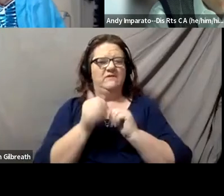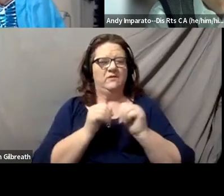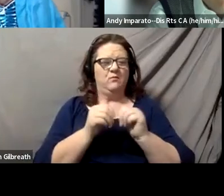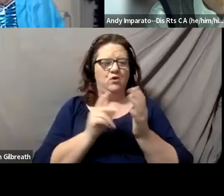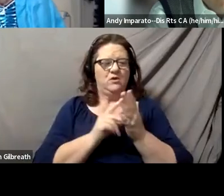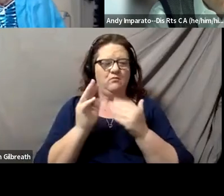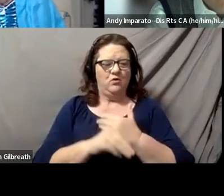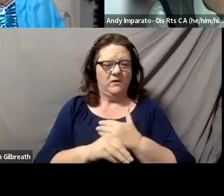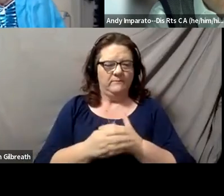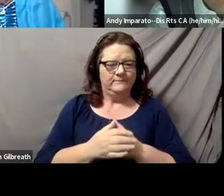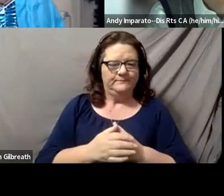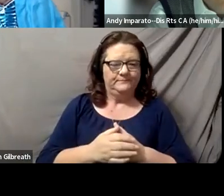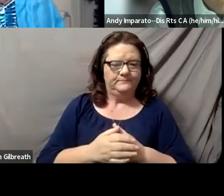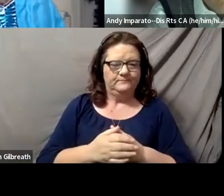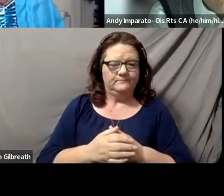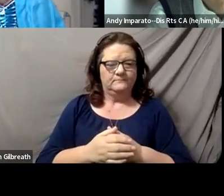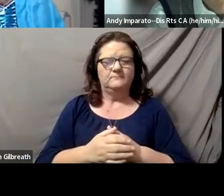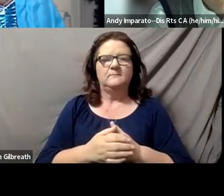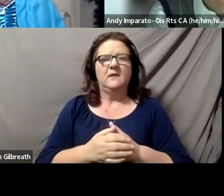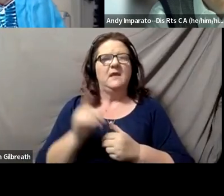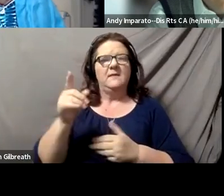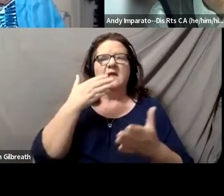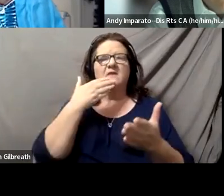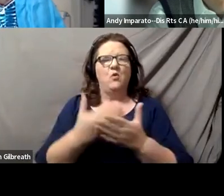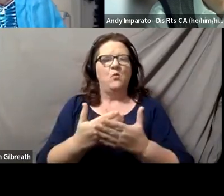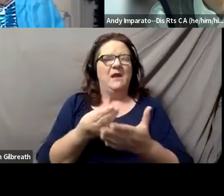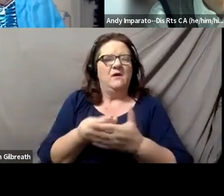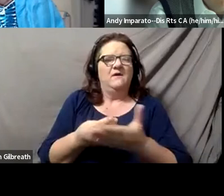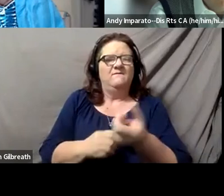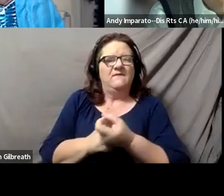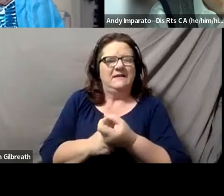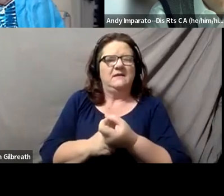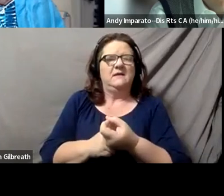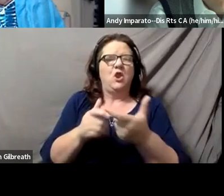and having a well-funded and large disabled student center